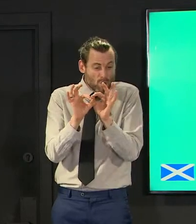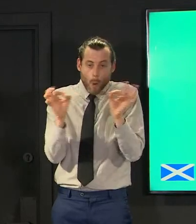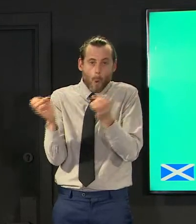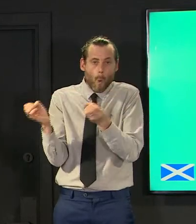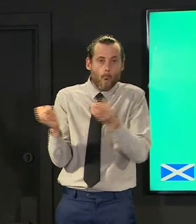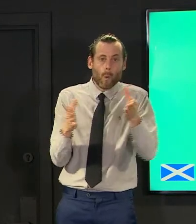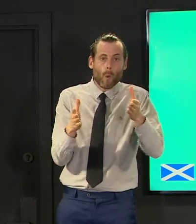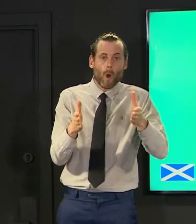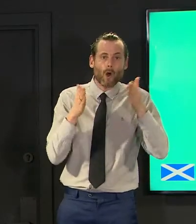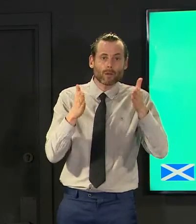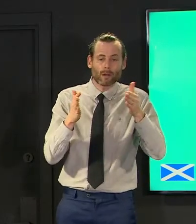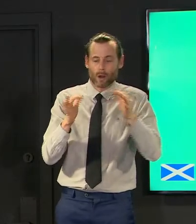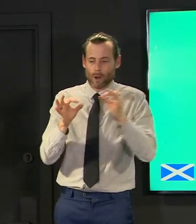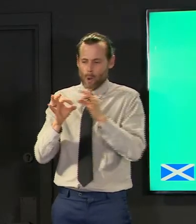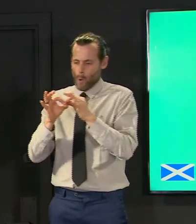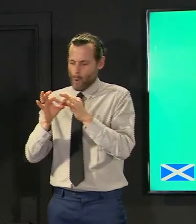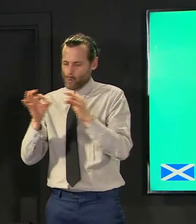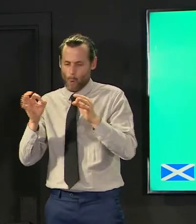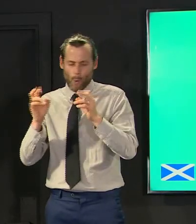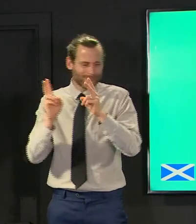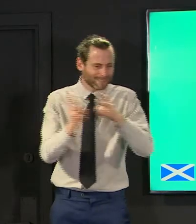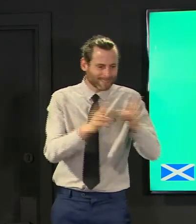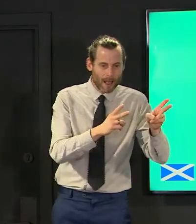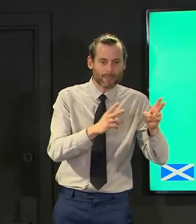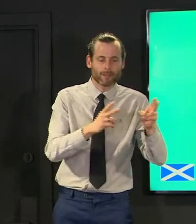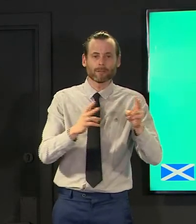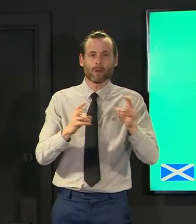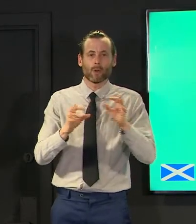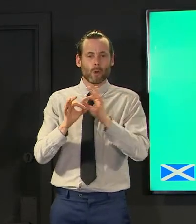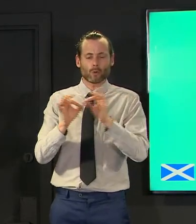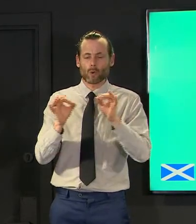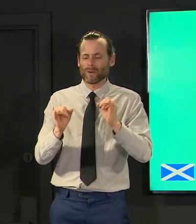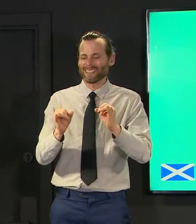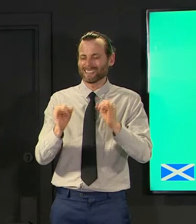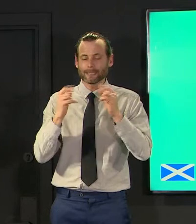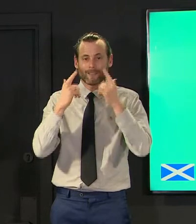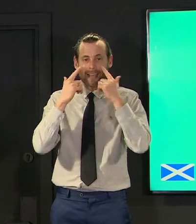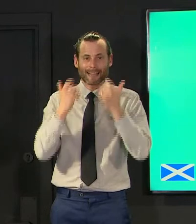so that's a long period but it's not as if we had another option there wasn't a there wasn't a drug